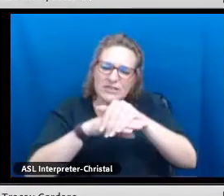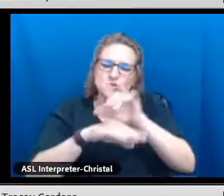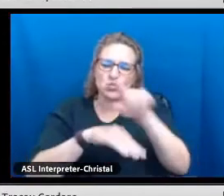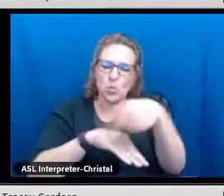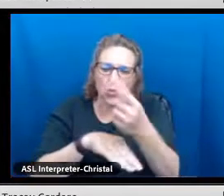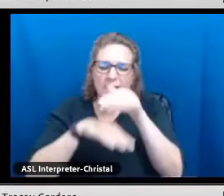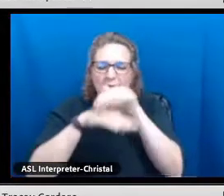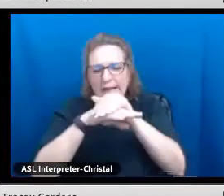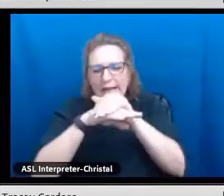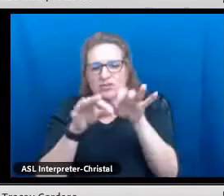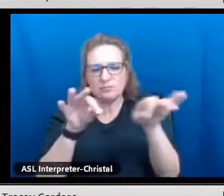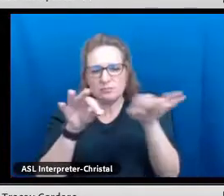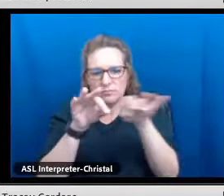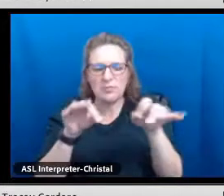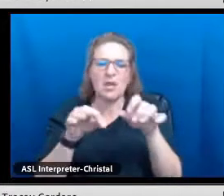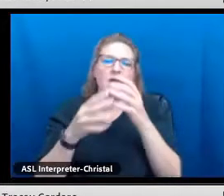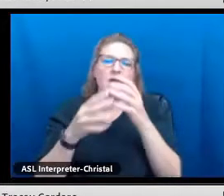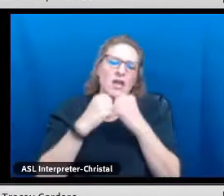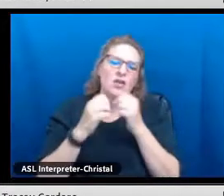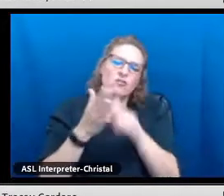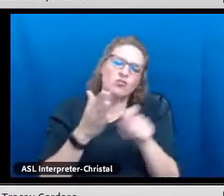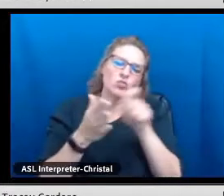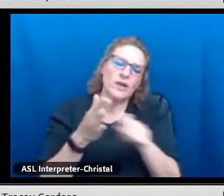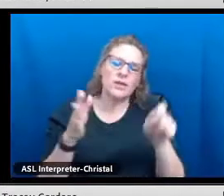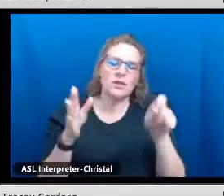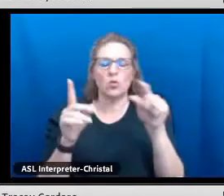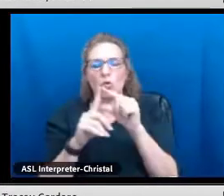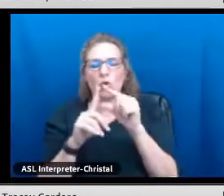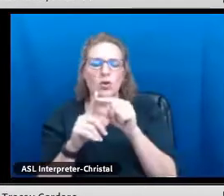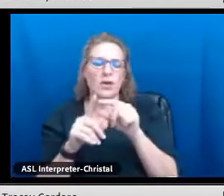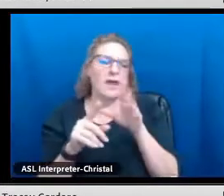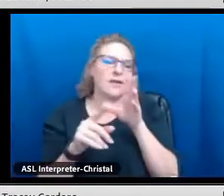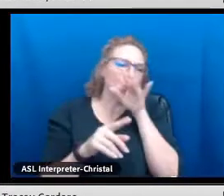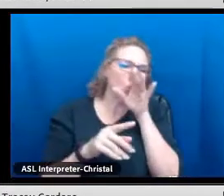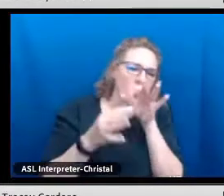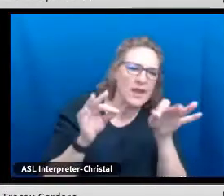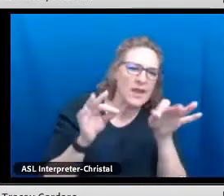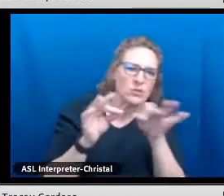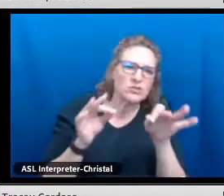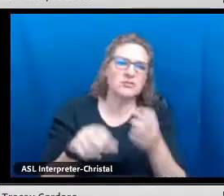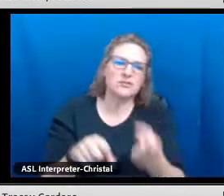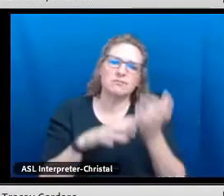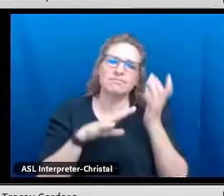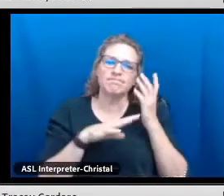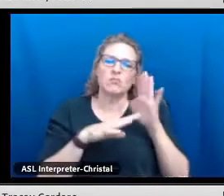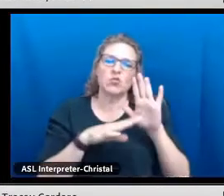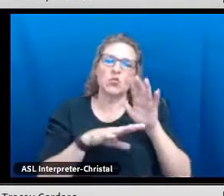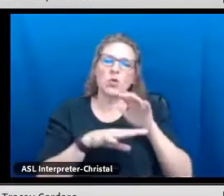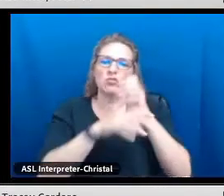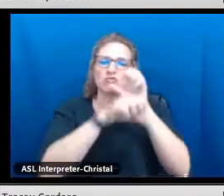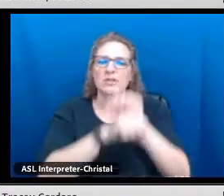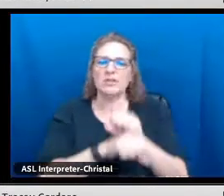push for English-only, English literacy, value of the written word and check with your oral